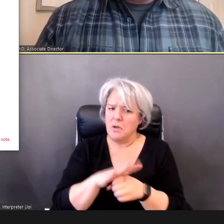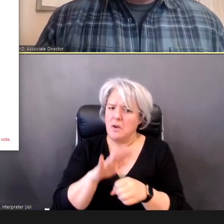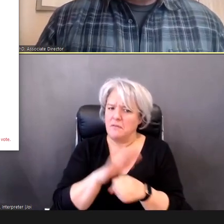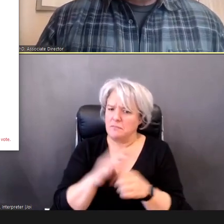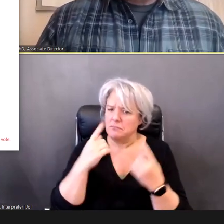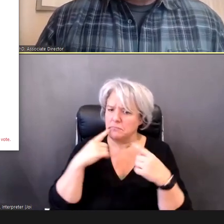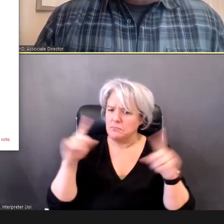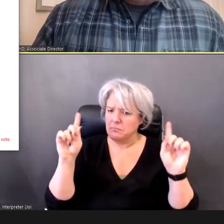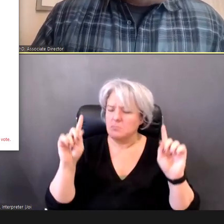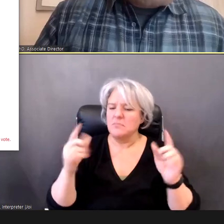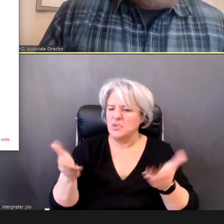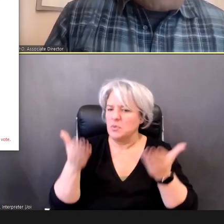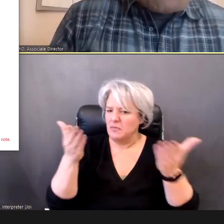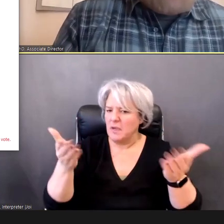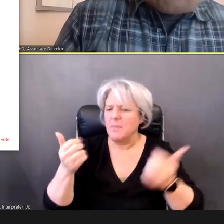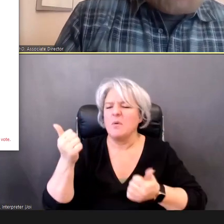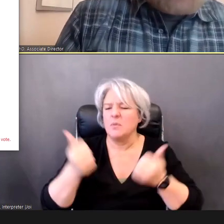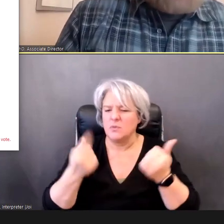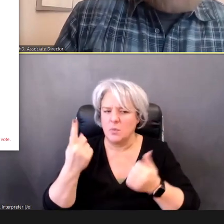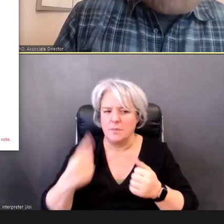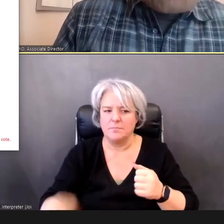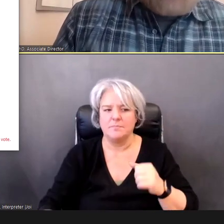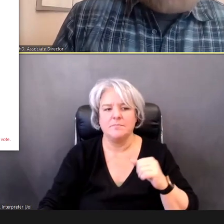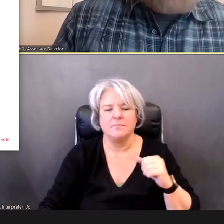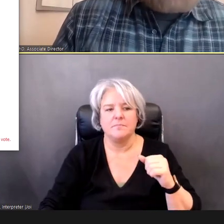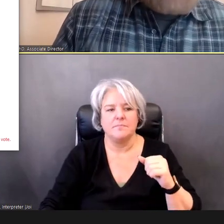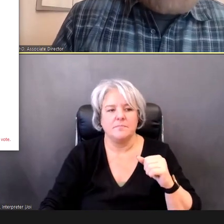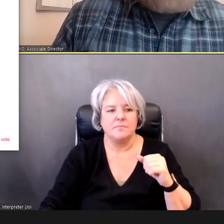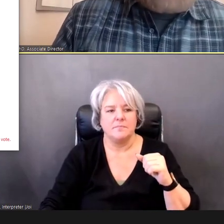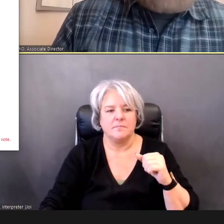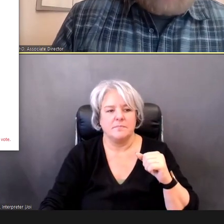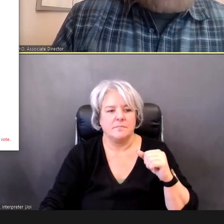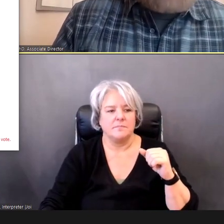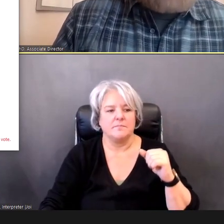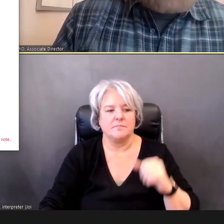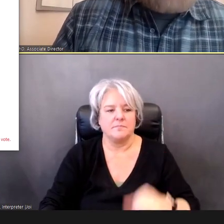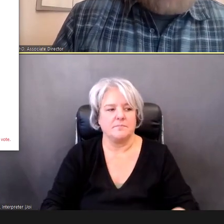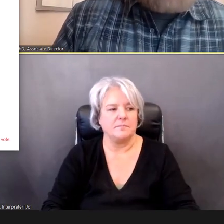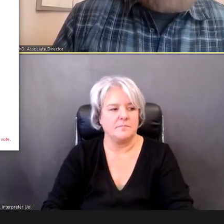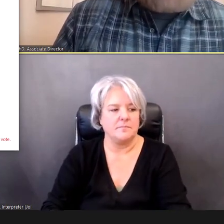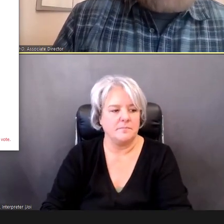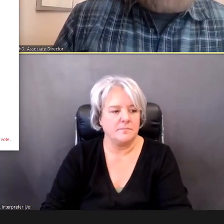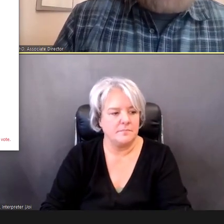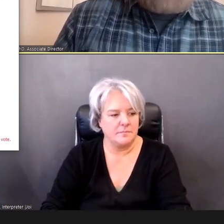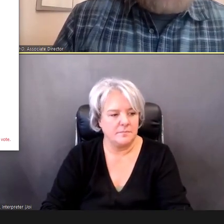recommendation, and we'll give you about 5 more seconds to answer this